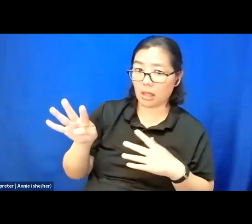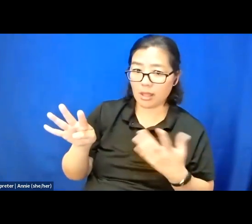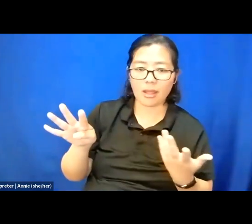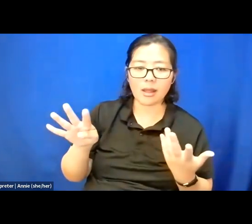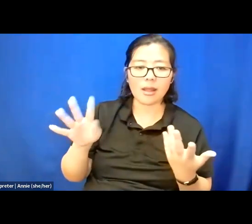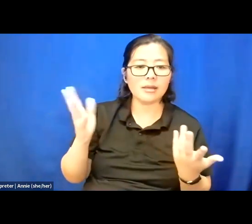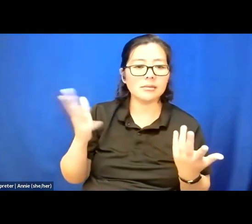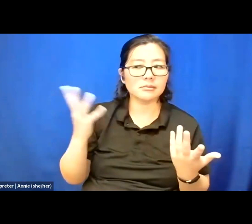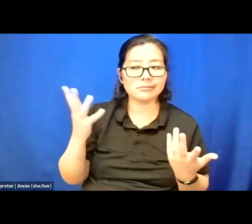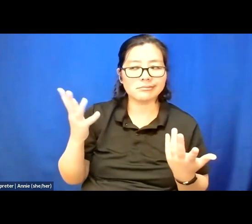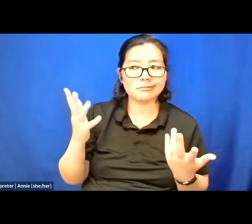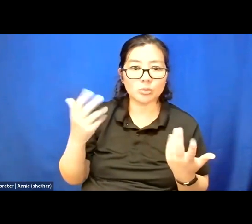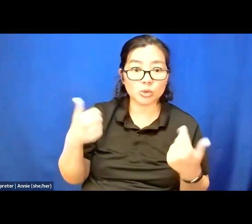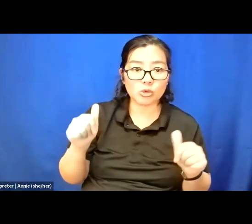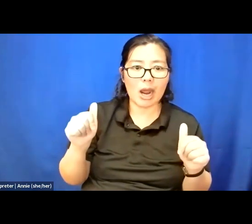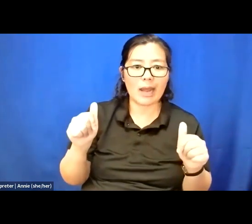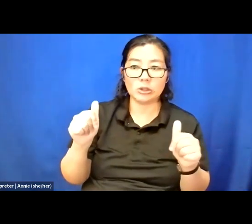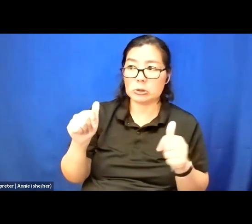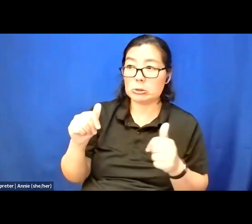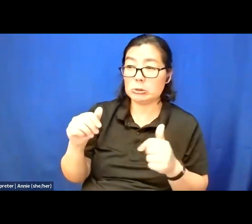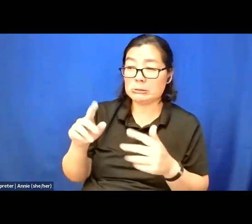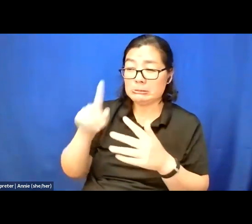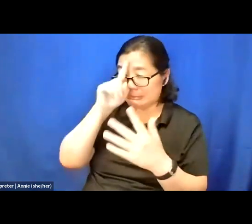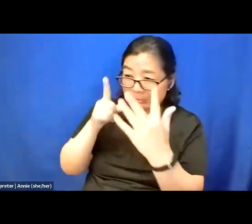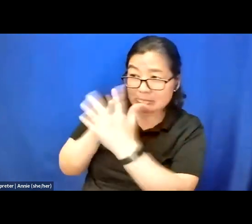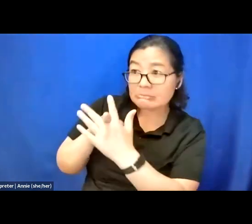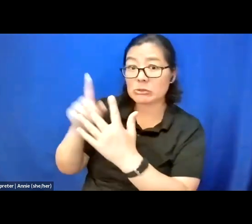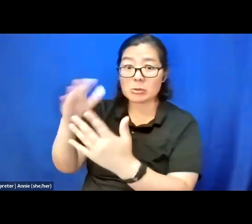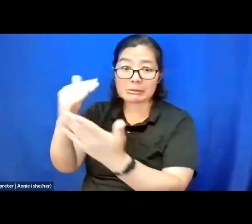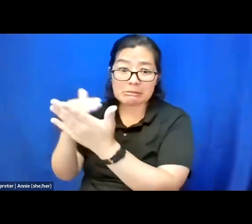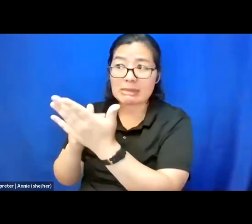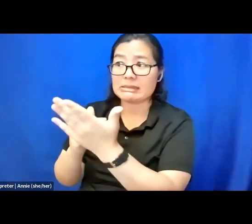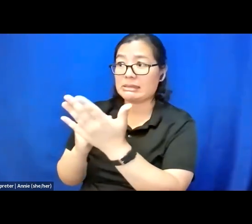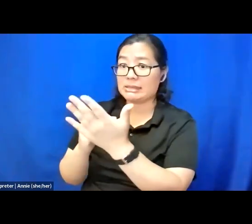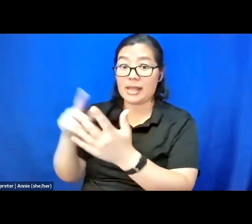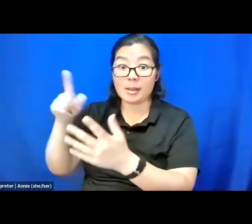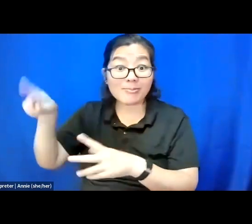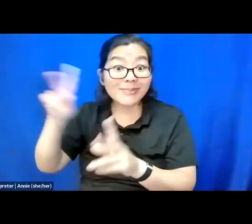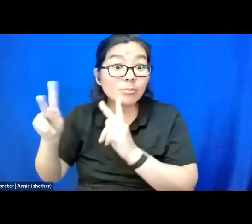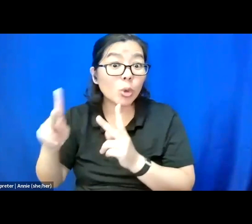from whom we derive these lessons and utilize this data, the people who give us their stories,